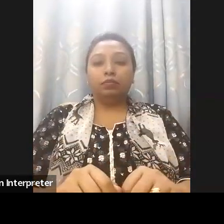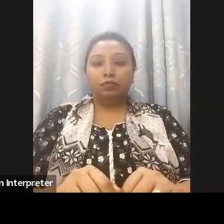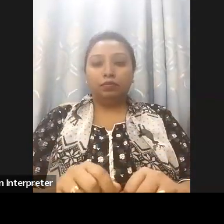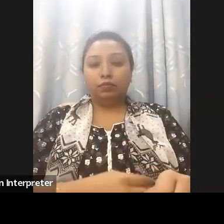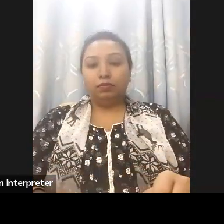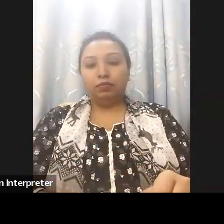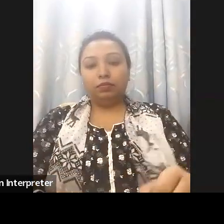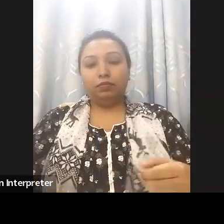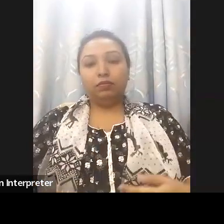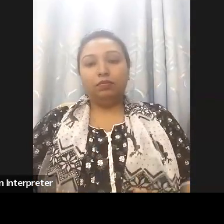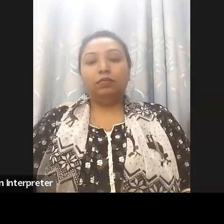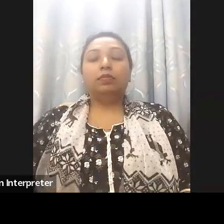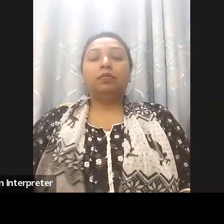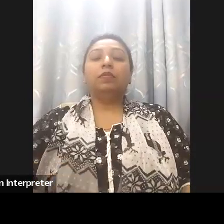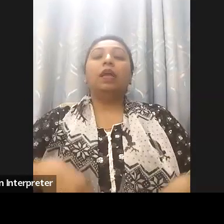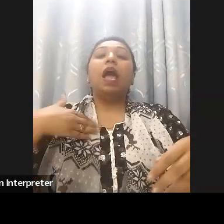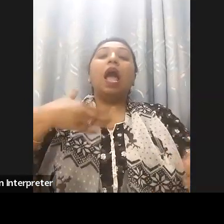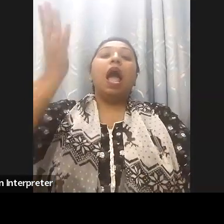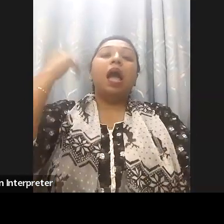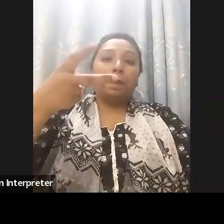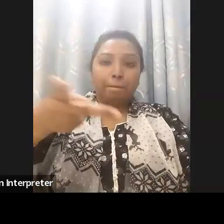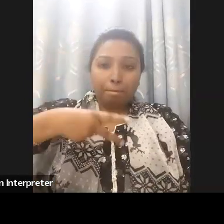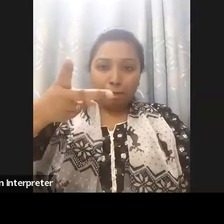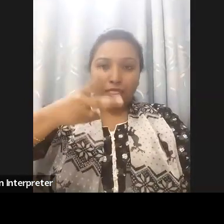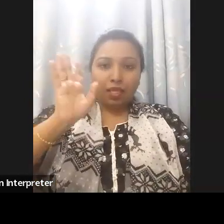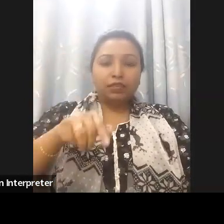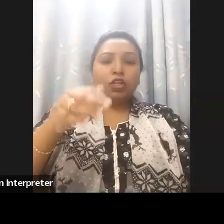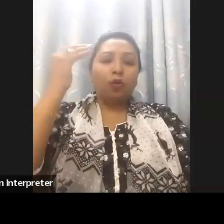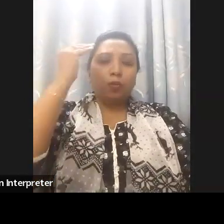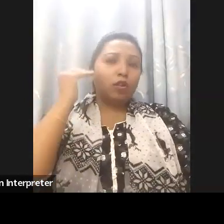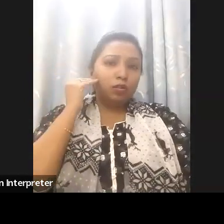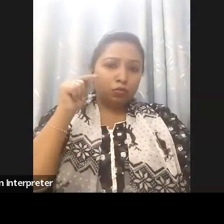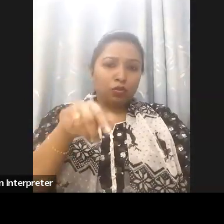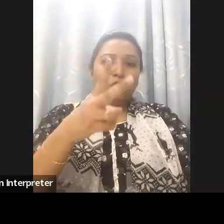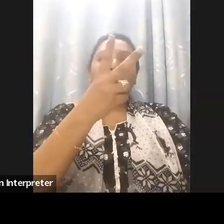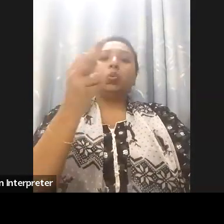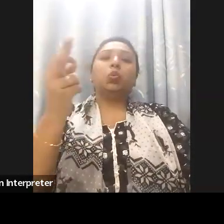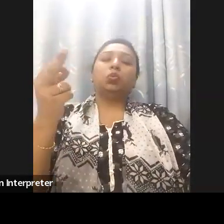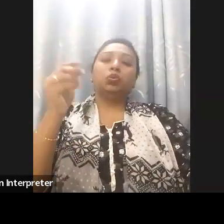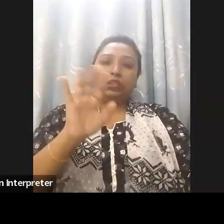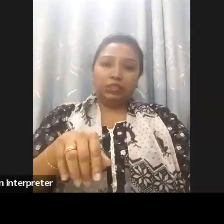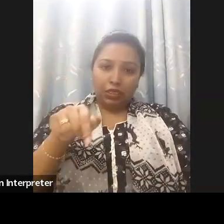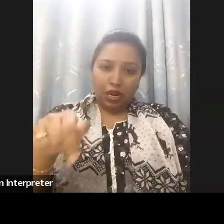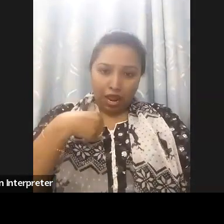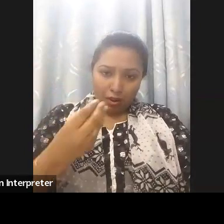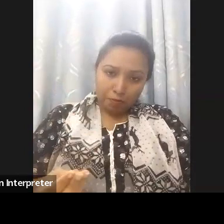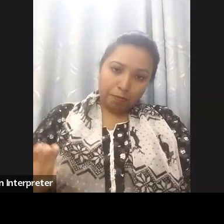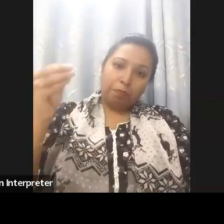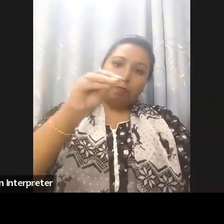allowance of 200 taka per month to exactly 104,166 citizens with disability. In the current fiscal